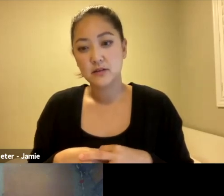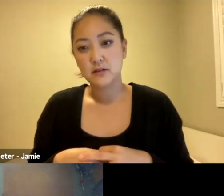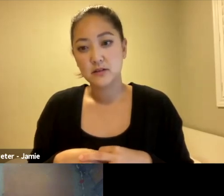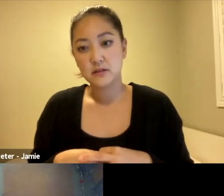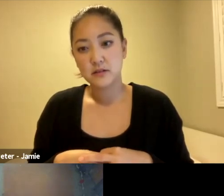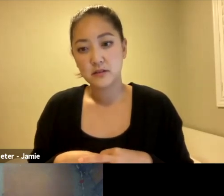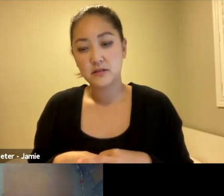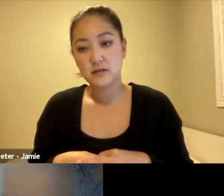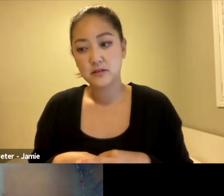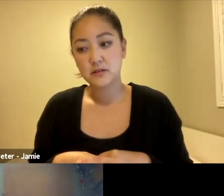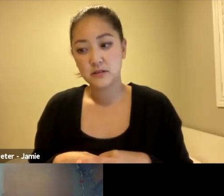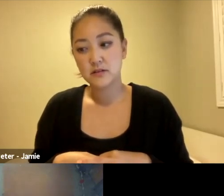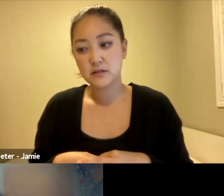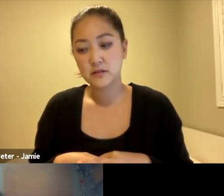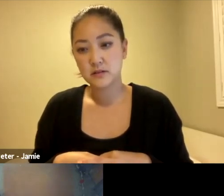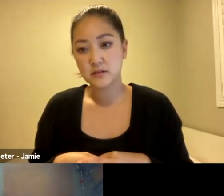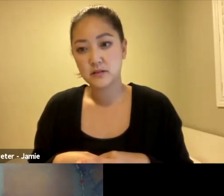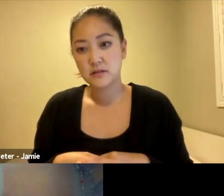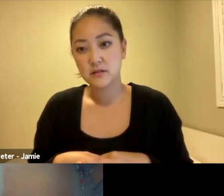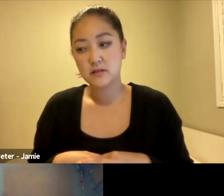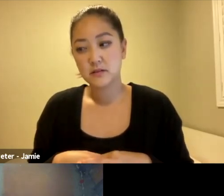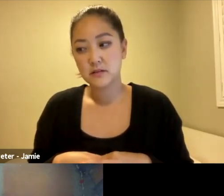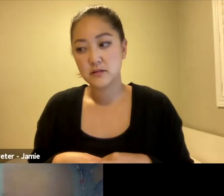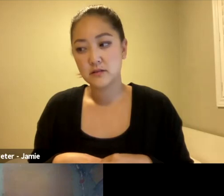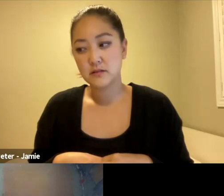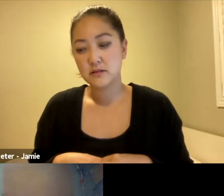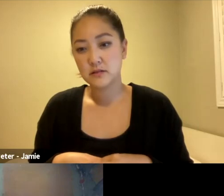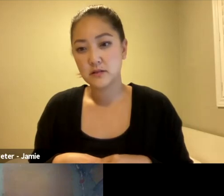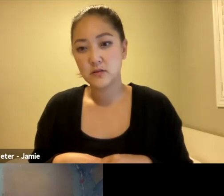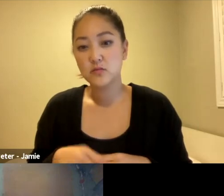situation of planet Earth in danger, now we must really listen